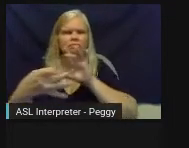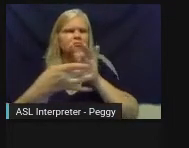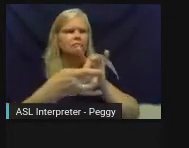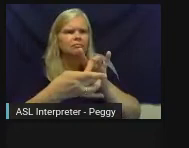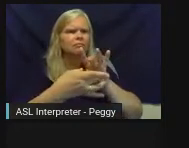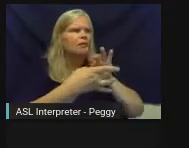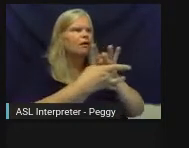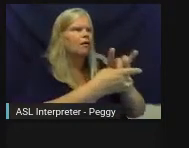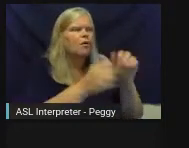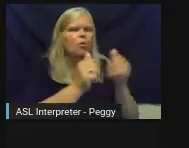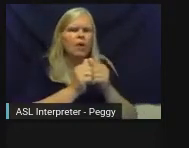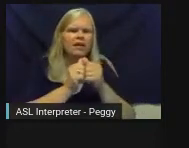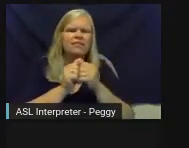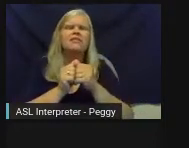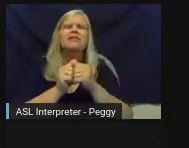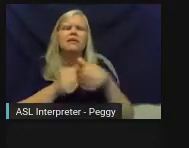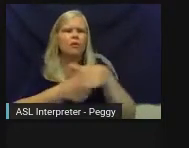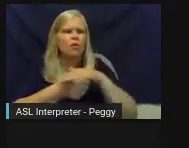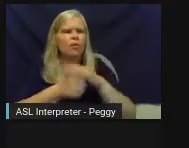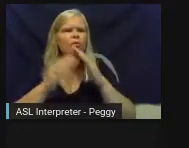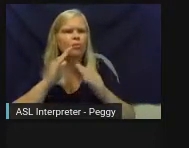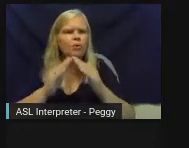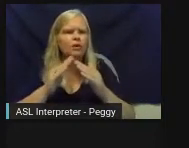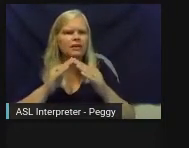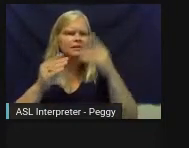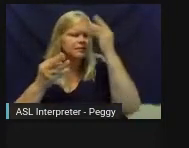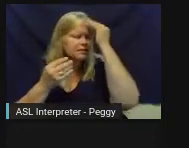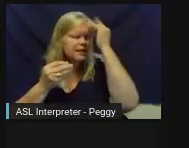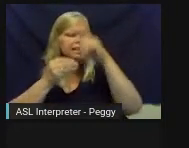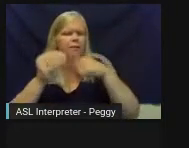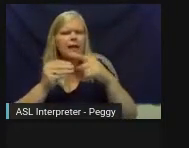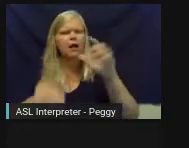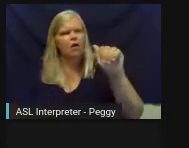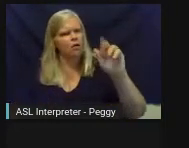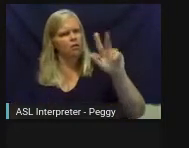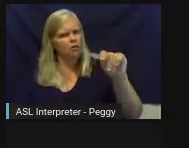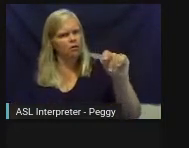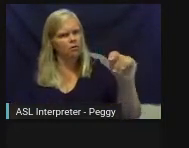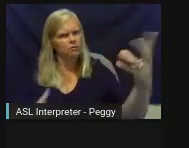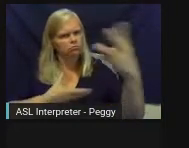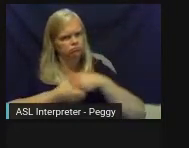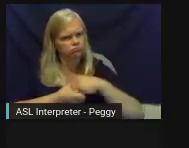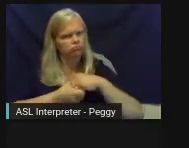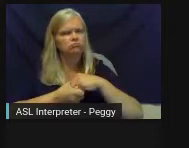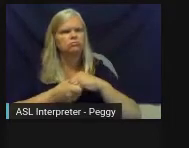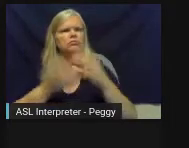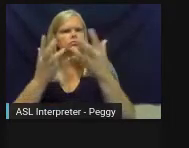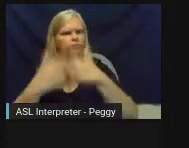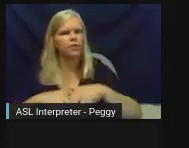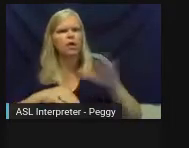planning to more thoughtful artistic integration. So what we did, as David said, is an artist in